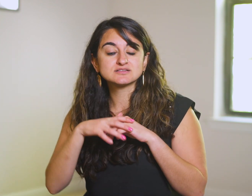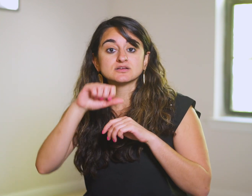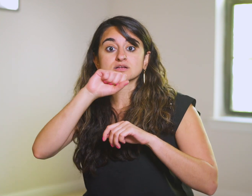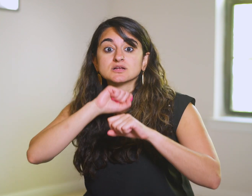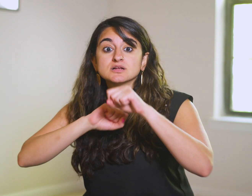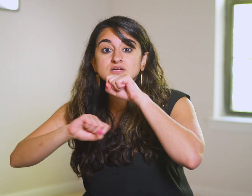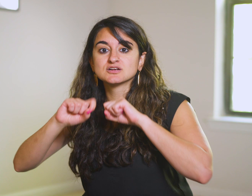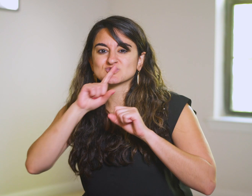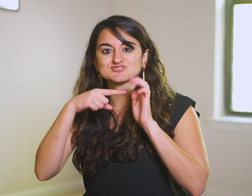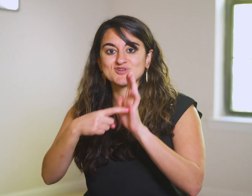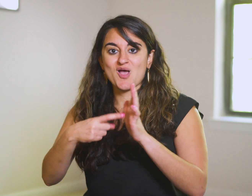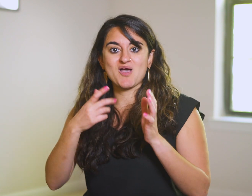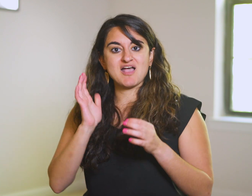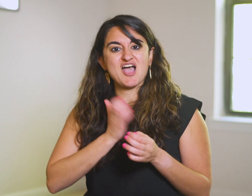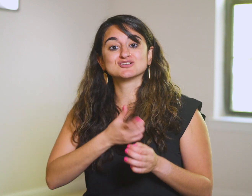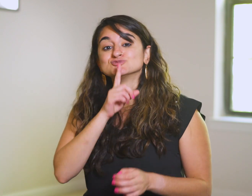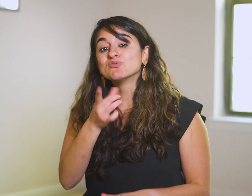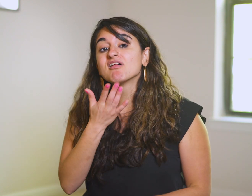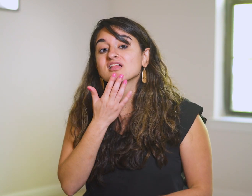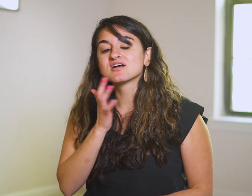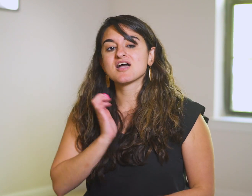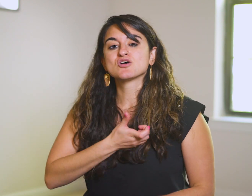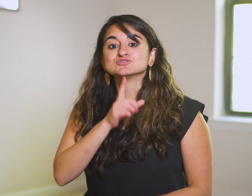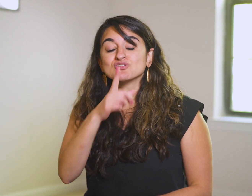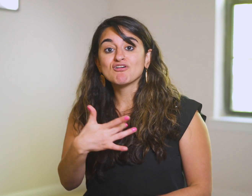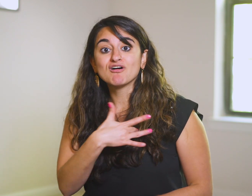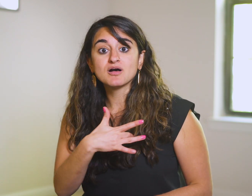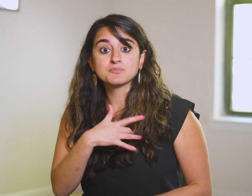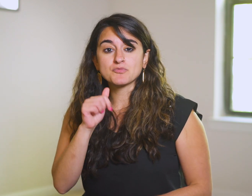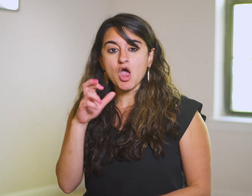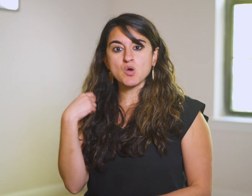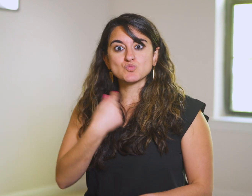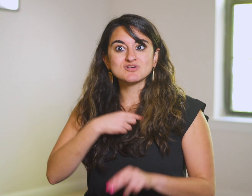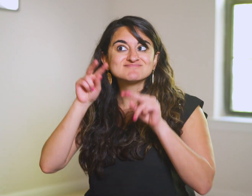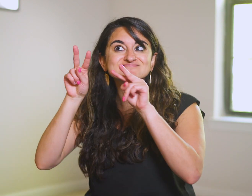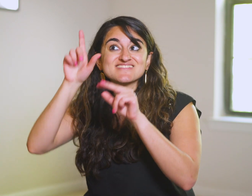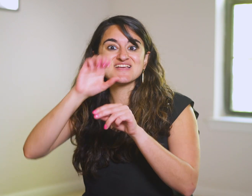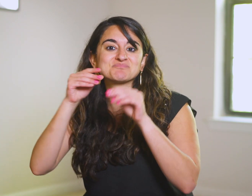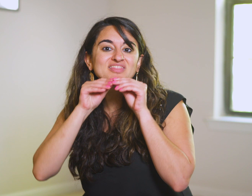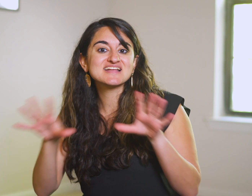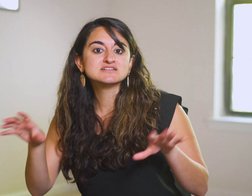Trials reveal our hearts—are we only after God’s blessings